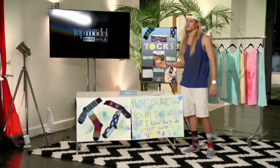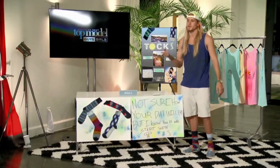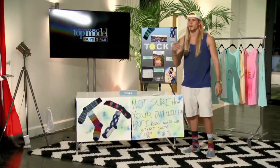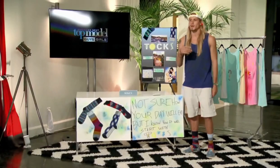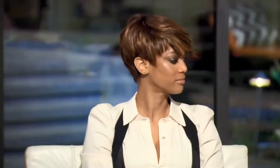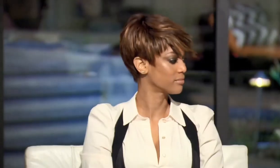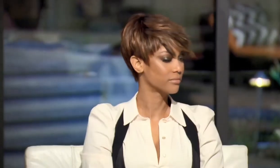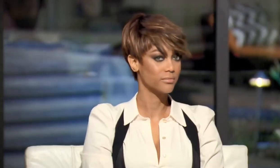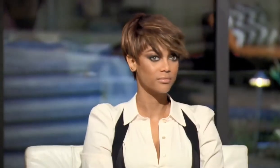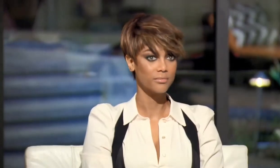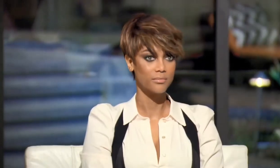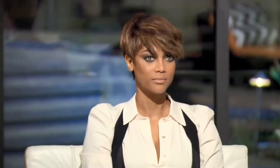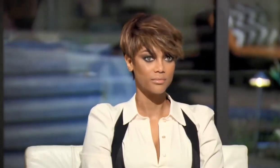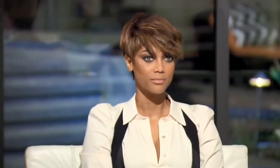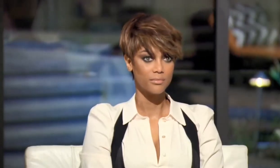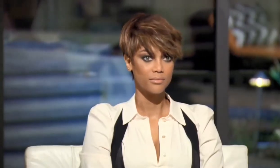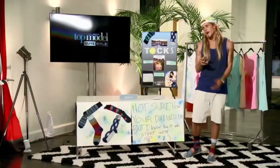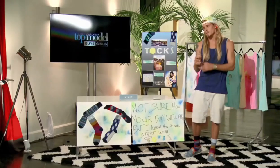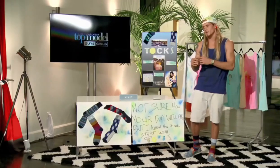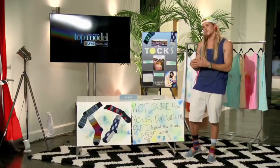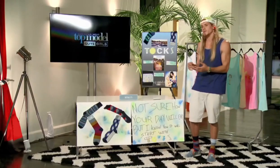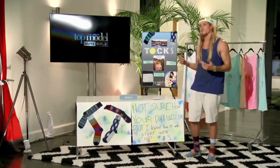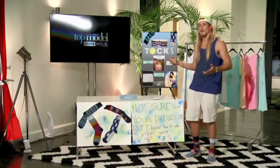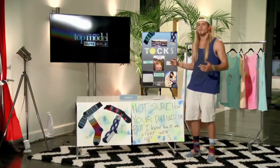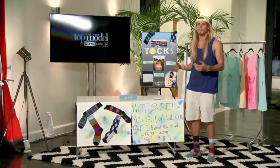and they have to give a pitch to the judges